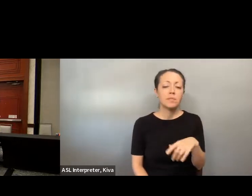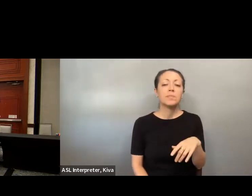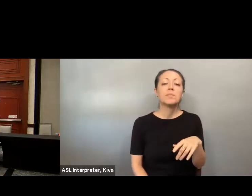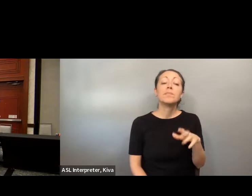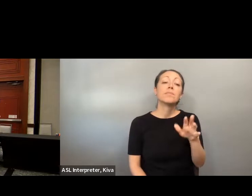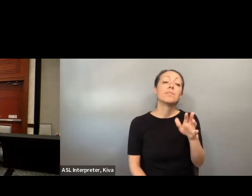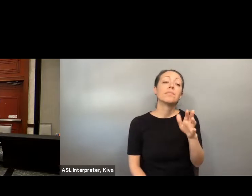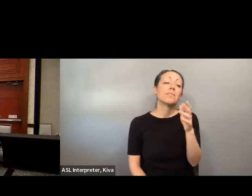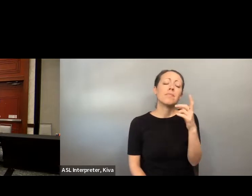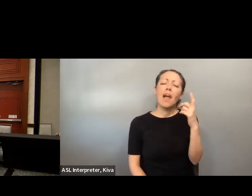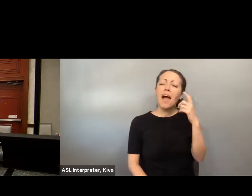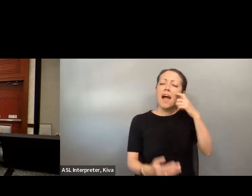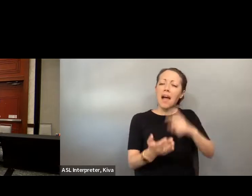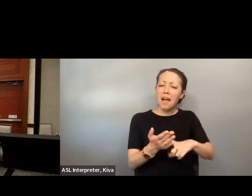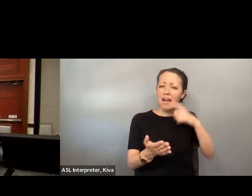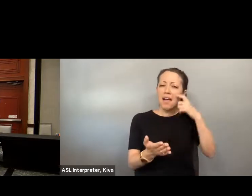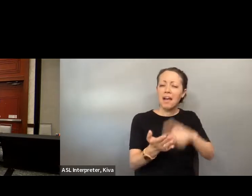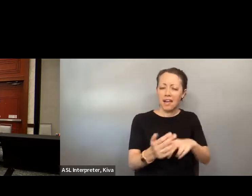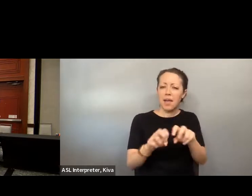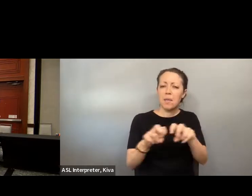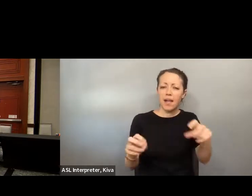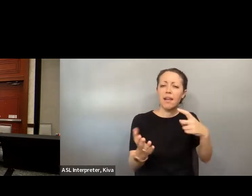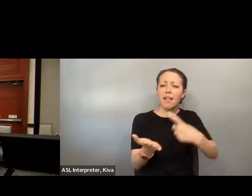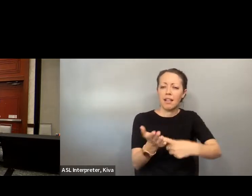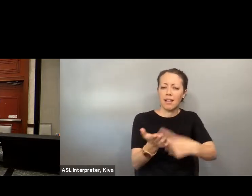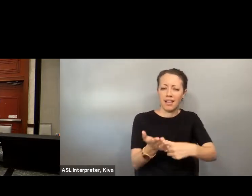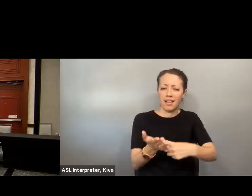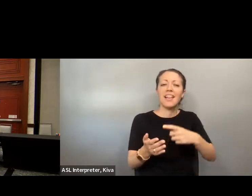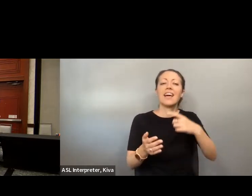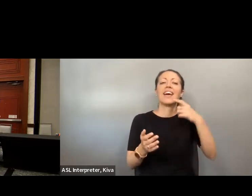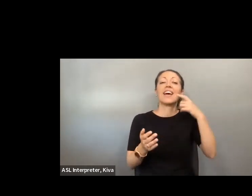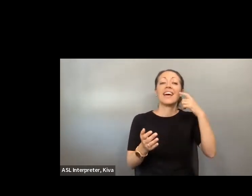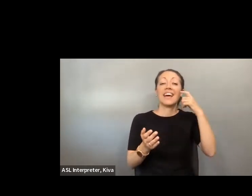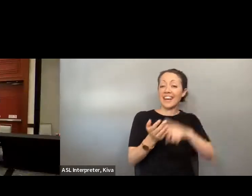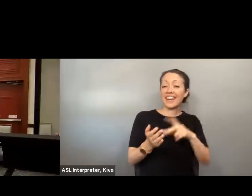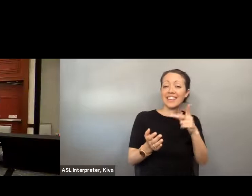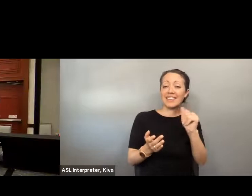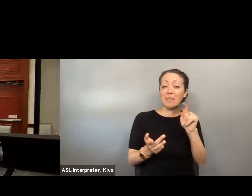a person with disability our very own, Natalie Alden, Sarah Blockovic, Karen Campbell, and Kara Talker.